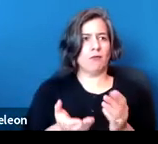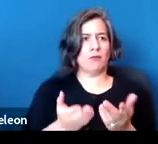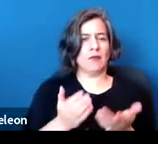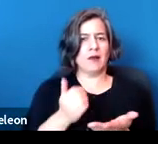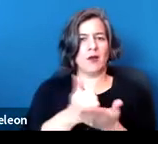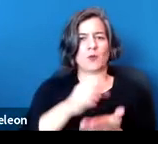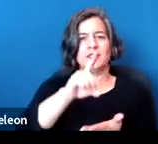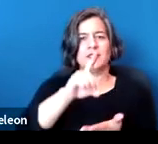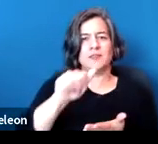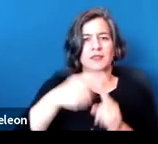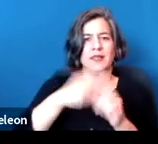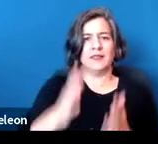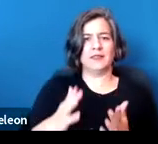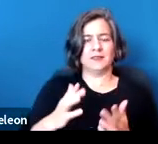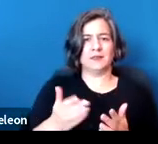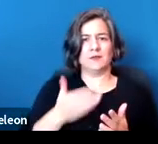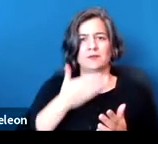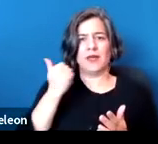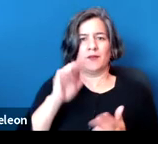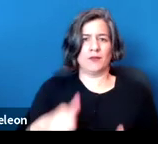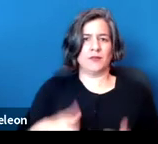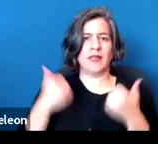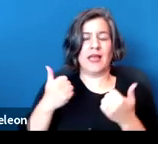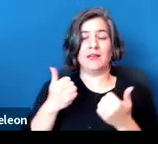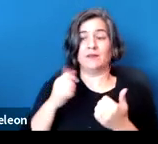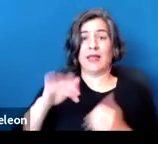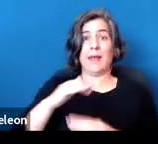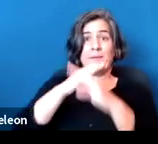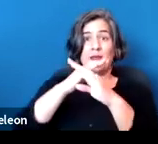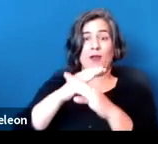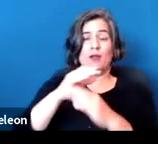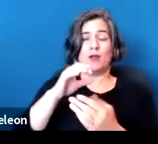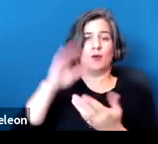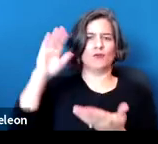quality of life by ameliorating the effects of the disability.